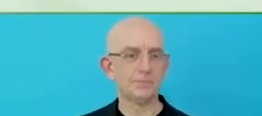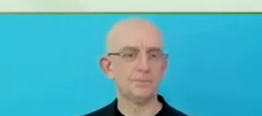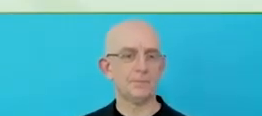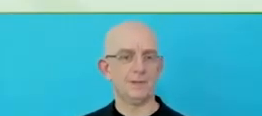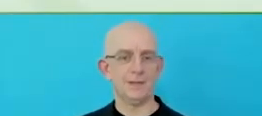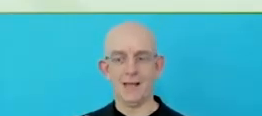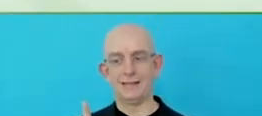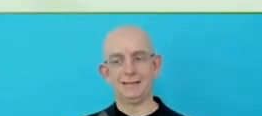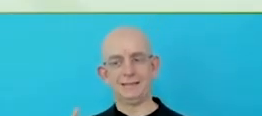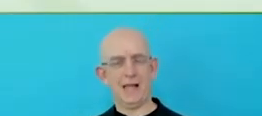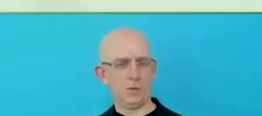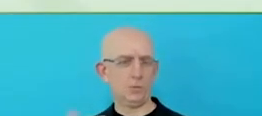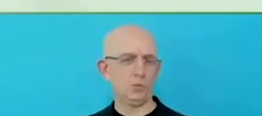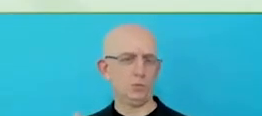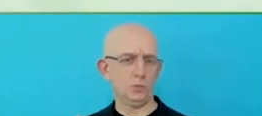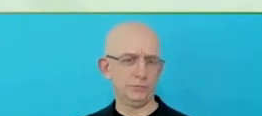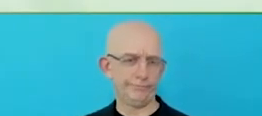I will pass on to tell us a bit more about that.